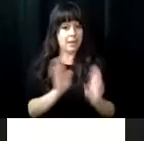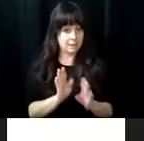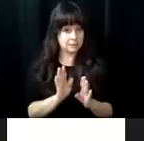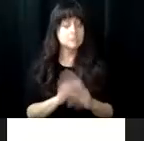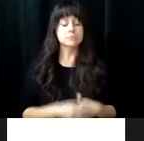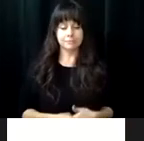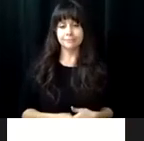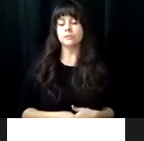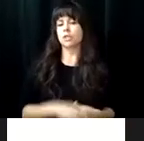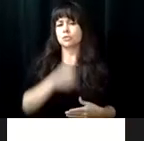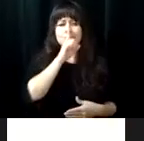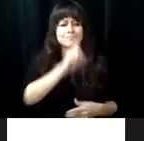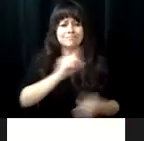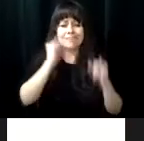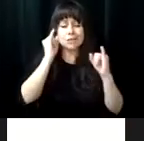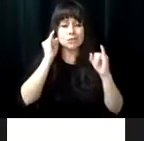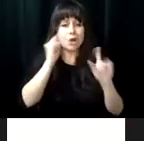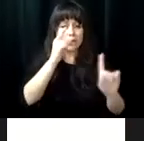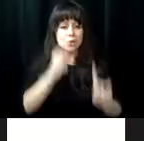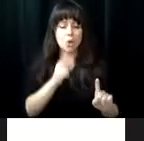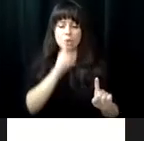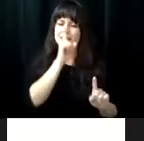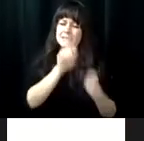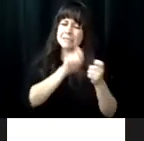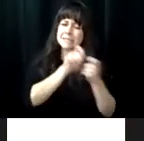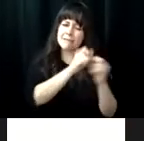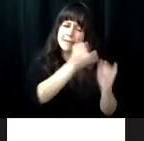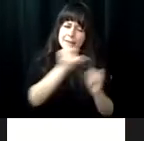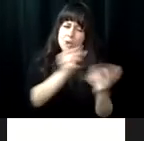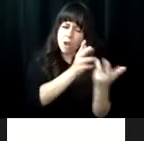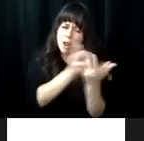the overall plan for obtaining employment.